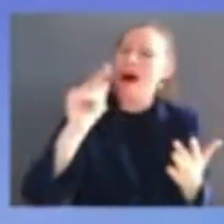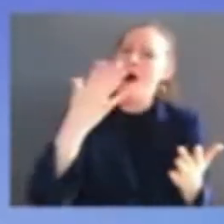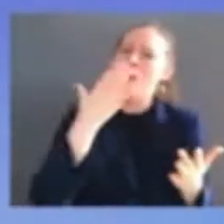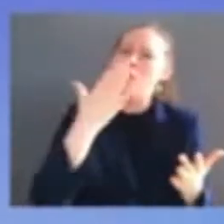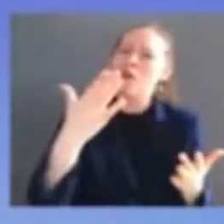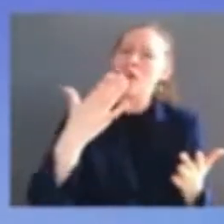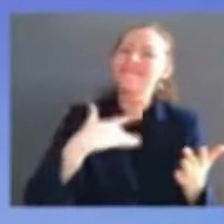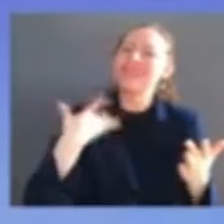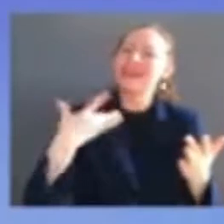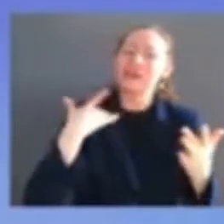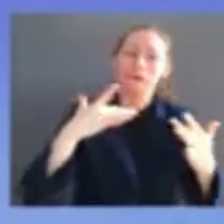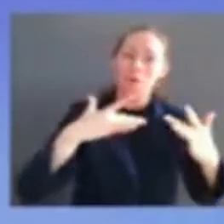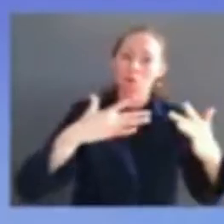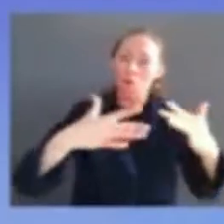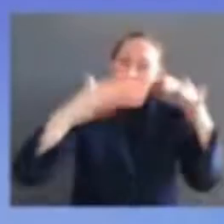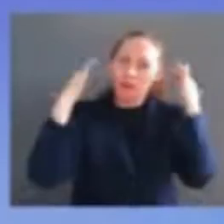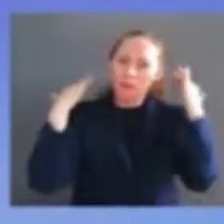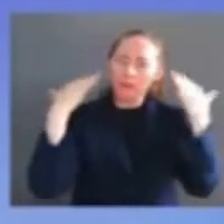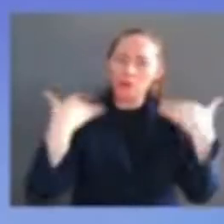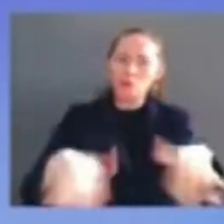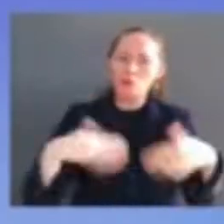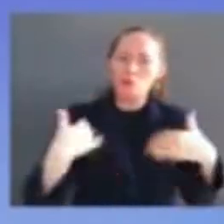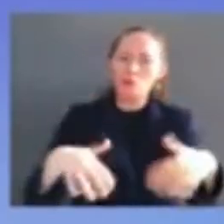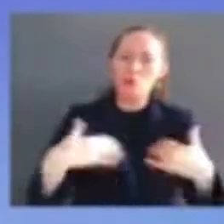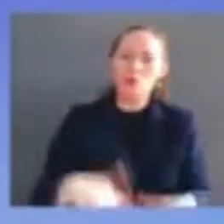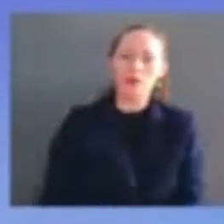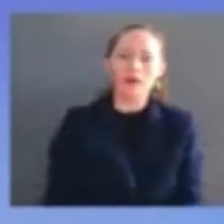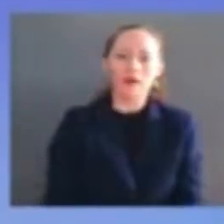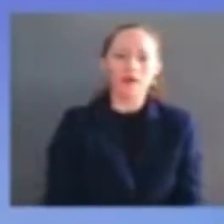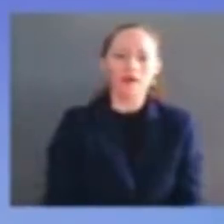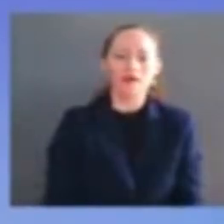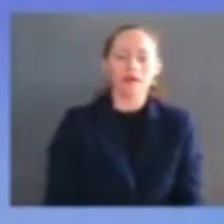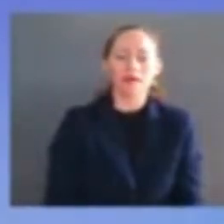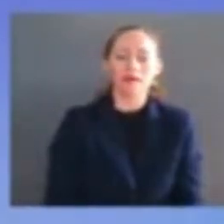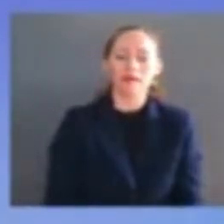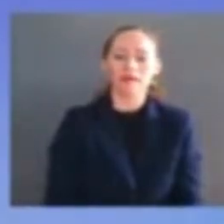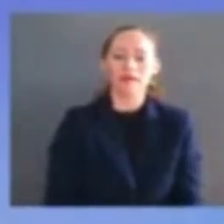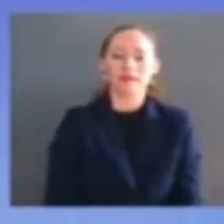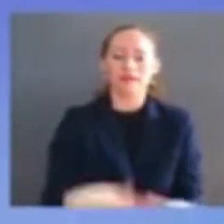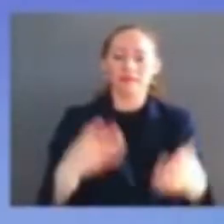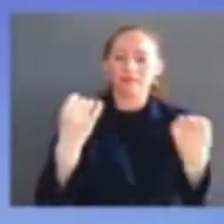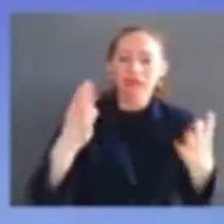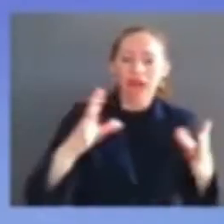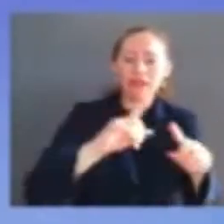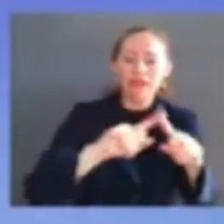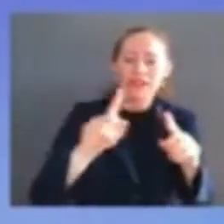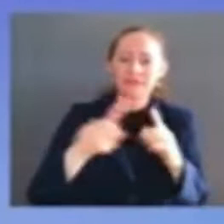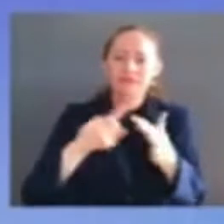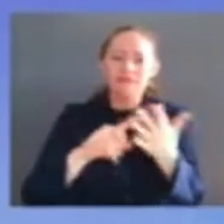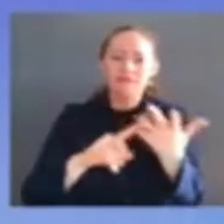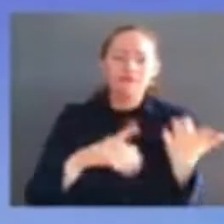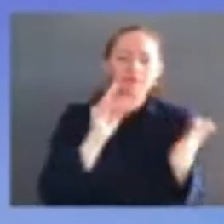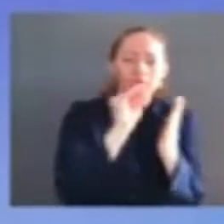and cards and photos expressing just how much this moment means to so many people